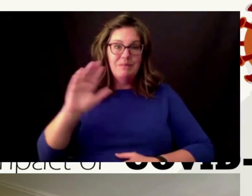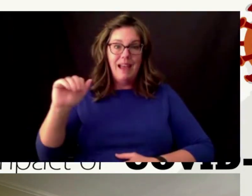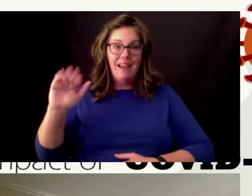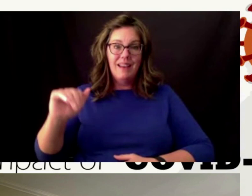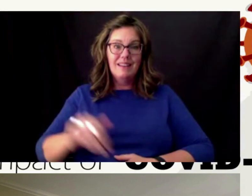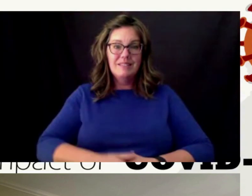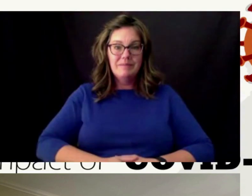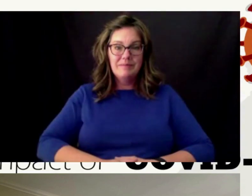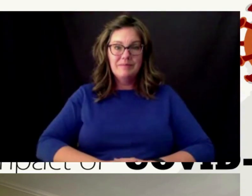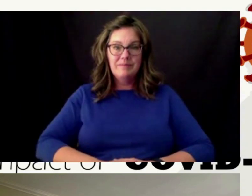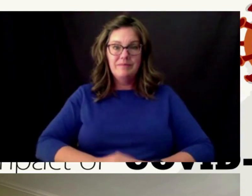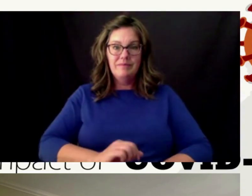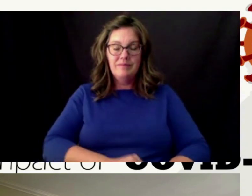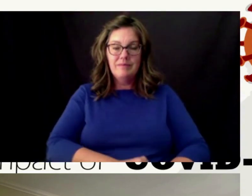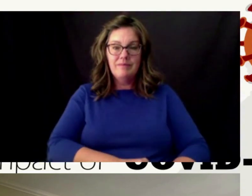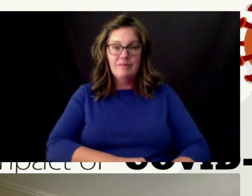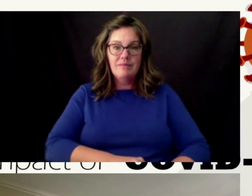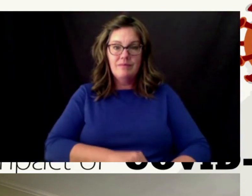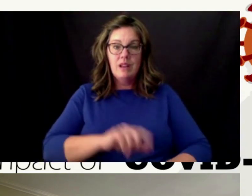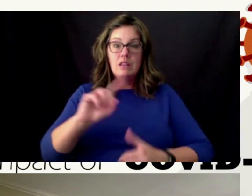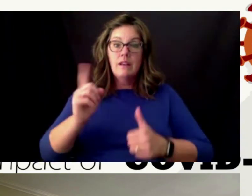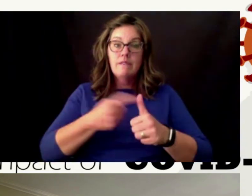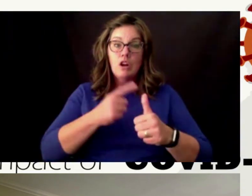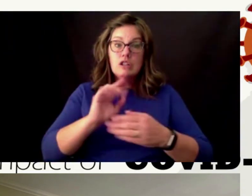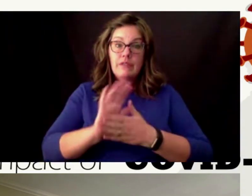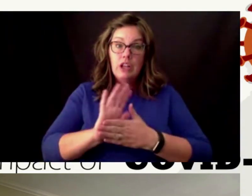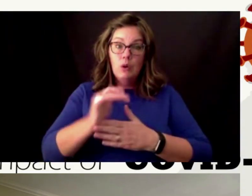and as the first video said if you are struggling with your mental health please